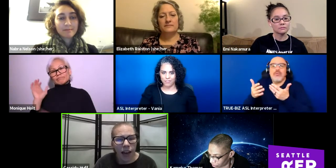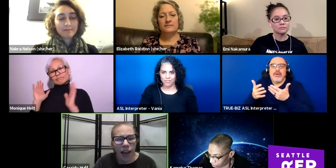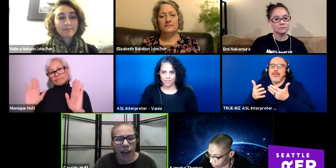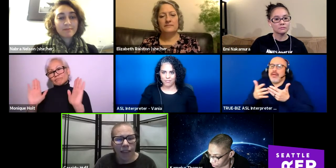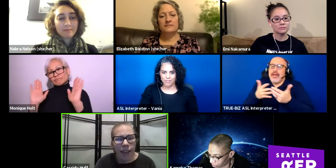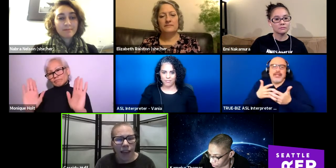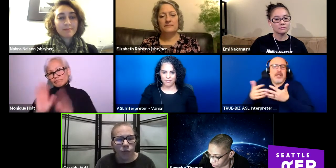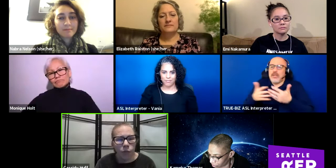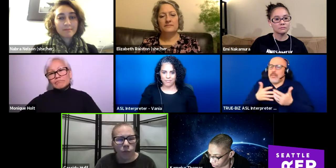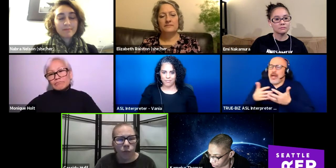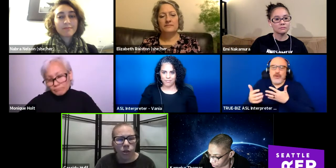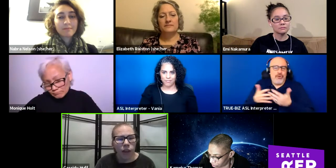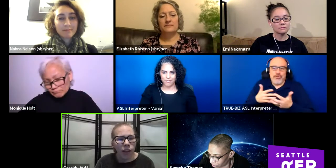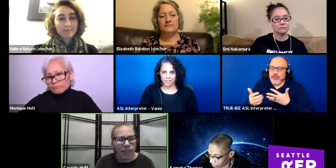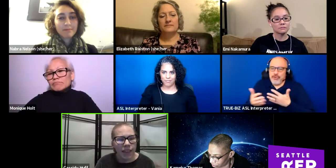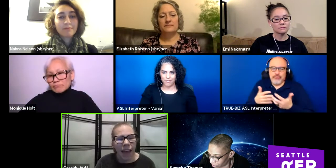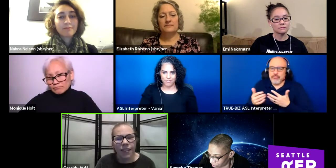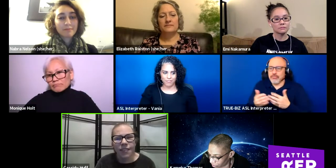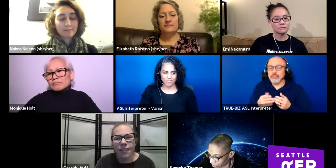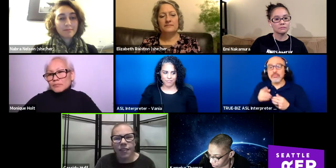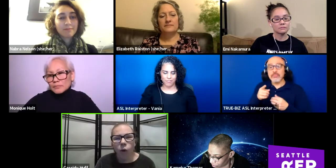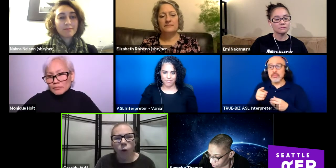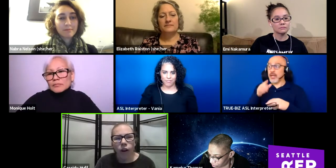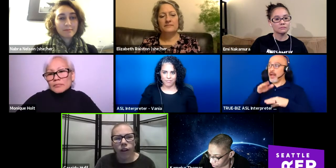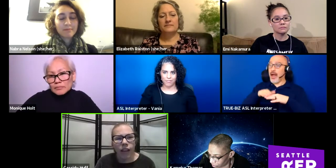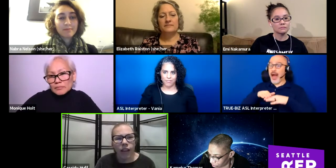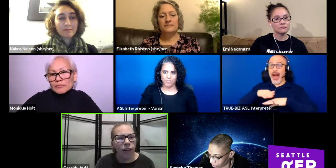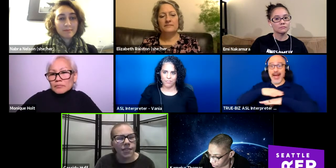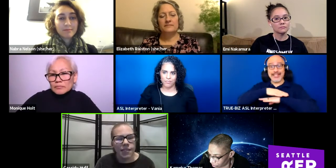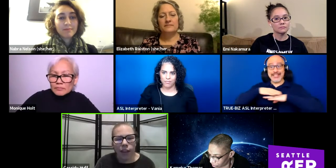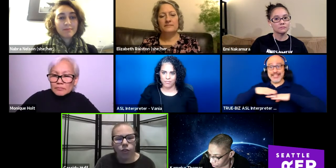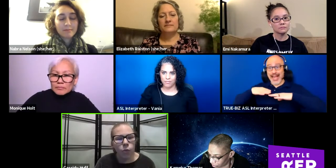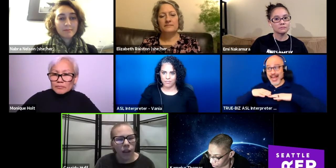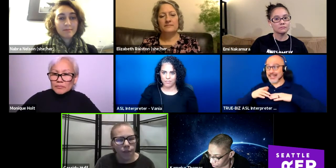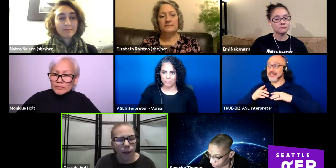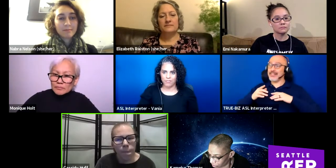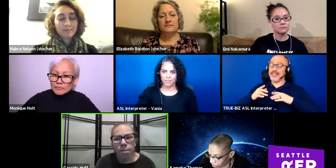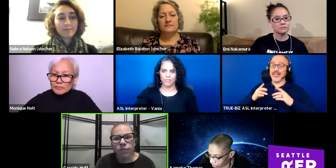and then when you get on set or get on stage, whatever,